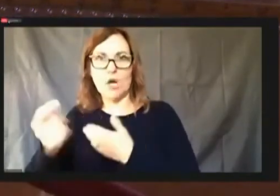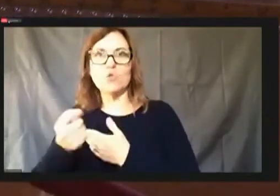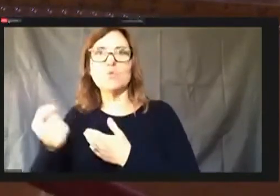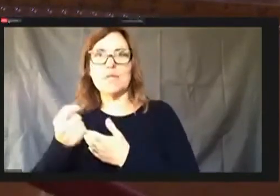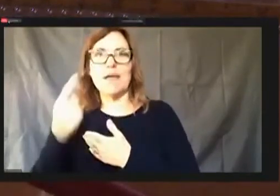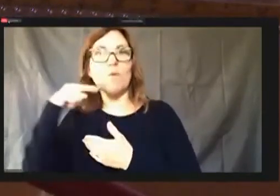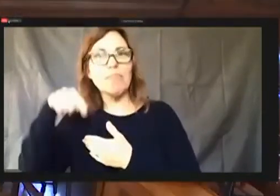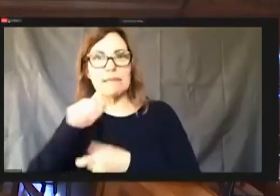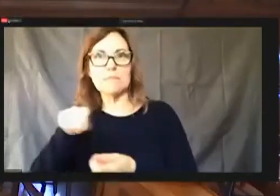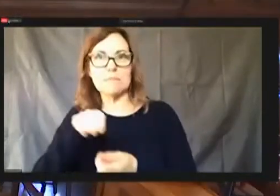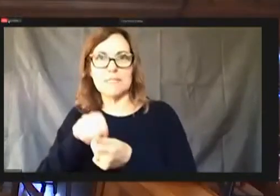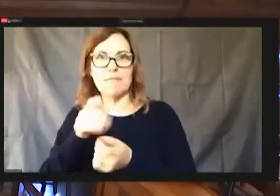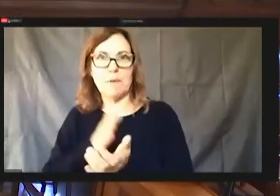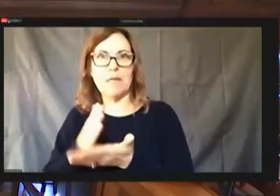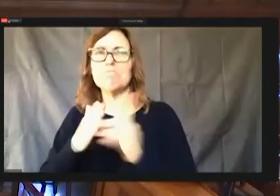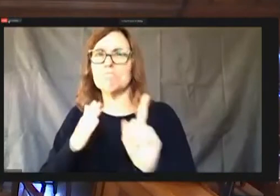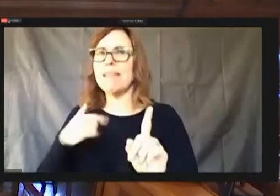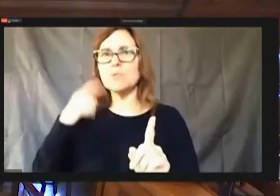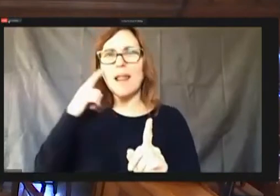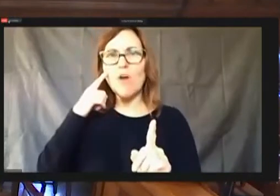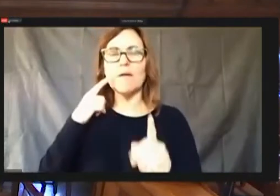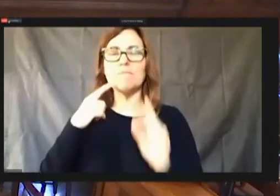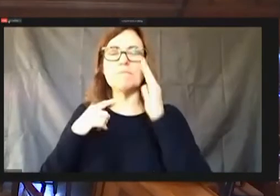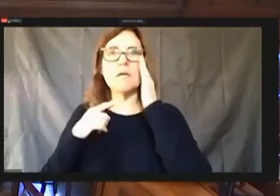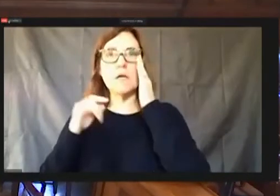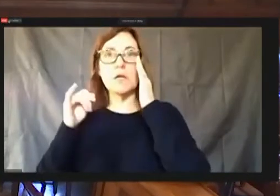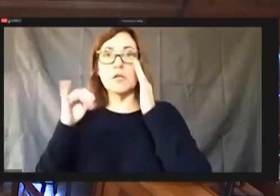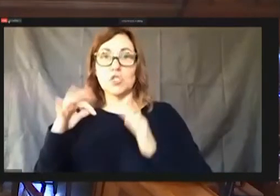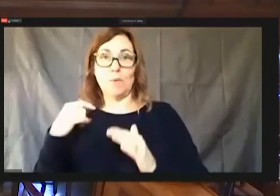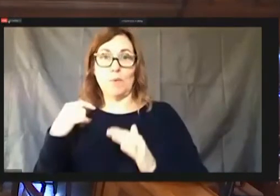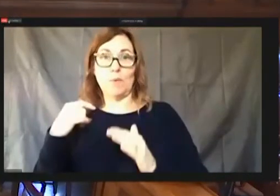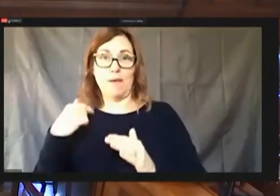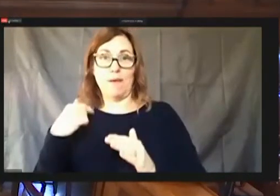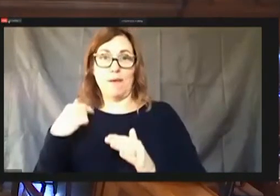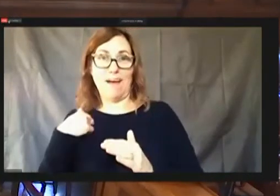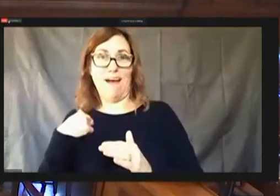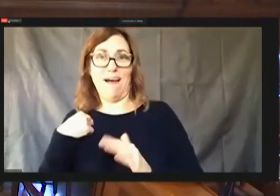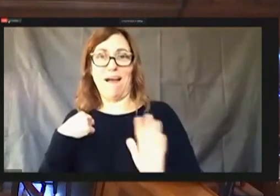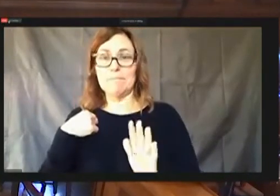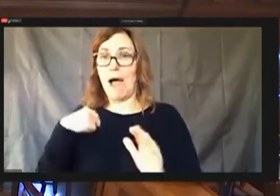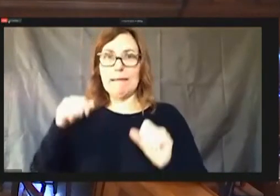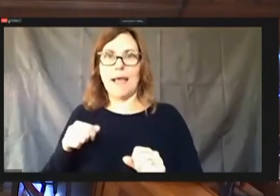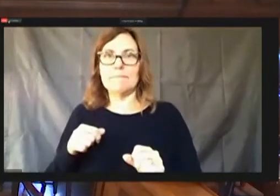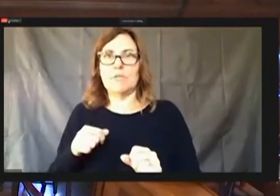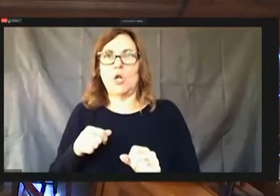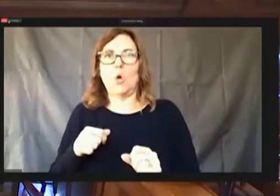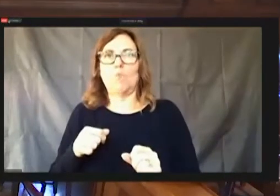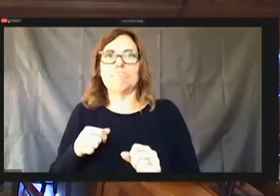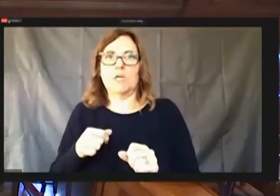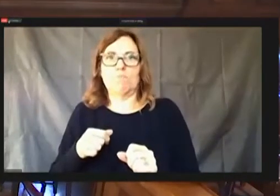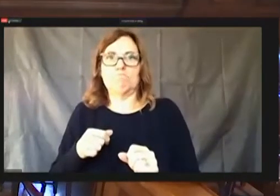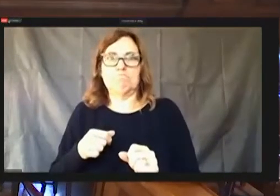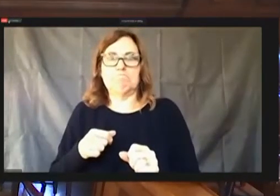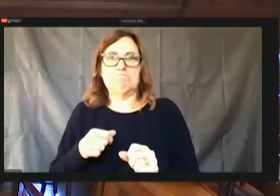That's what I thought.